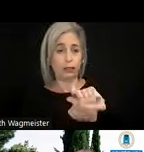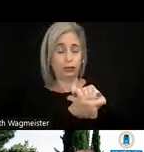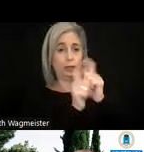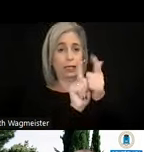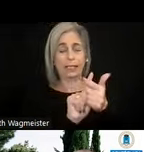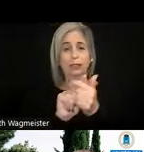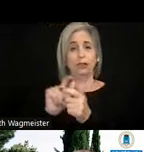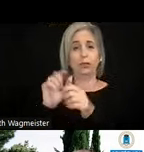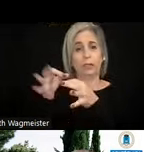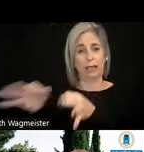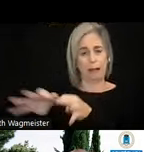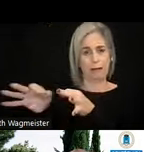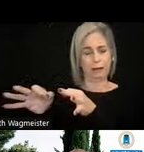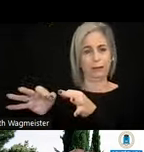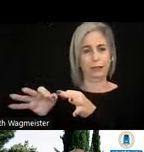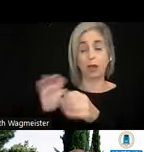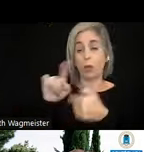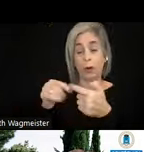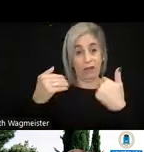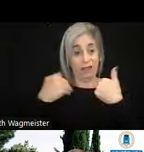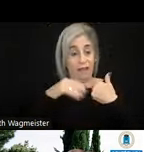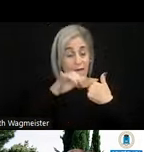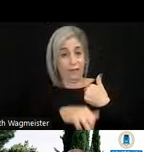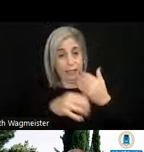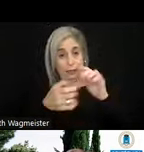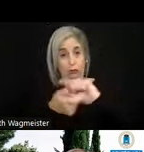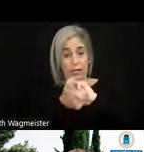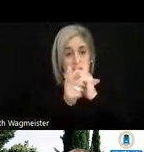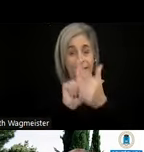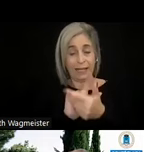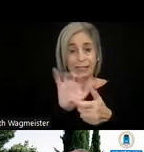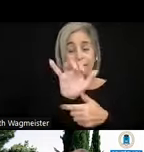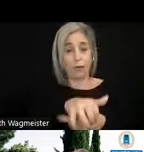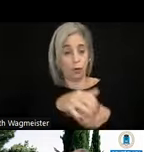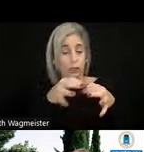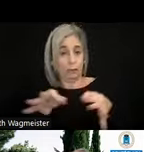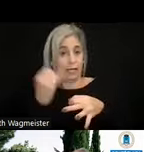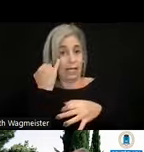And then once we have this translation into subtitles, if I am a blind person on